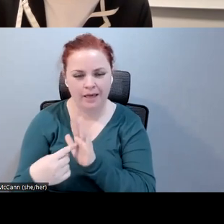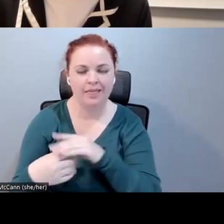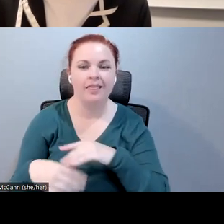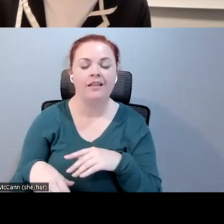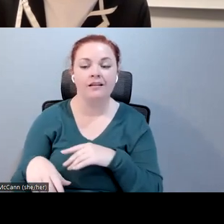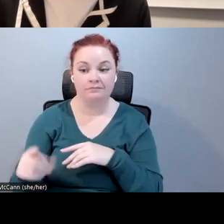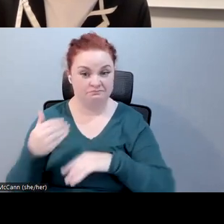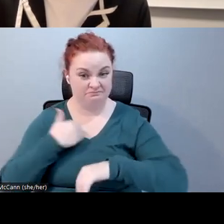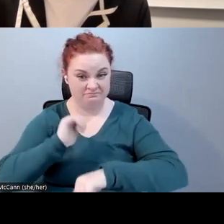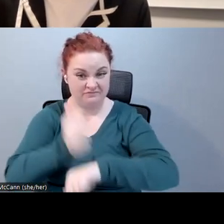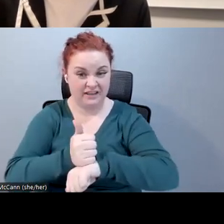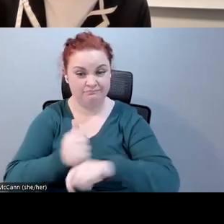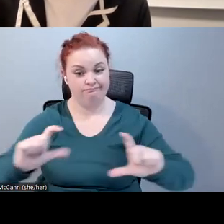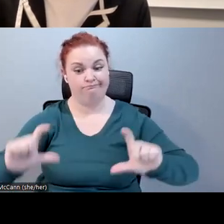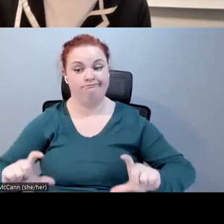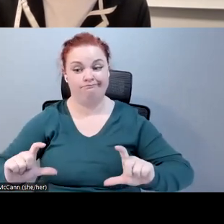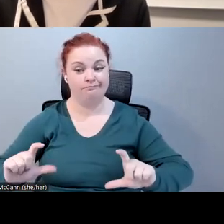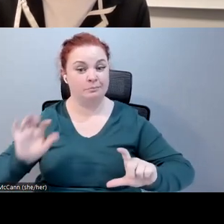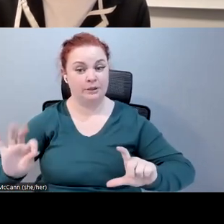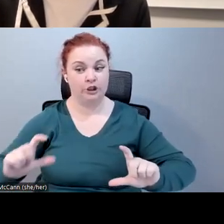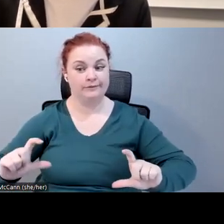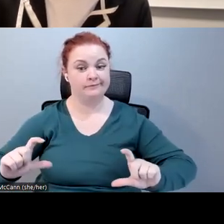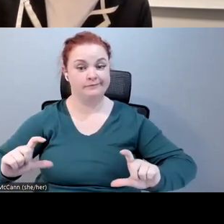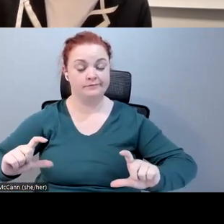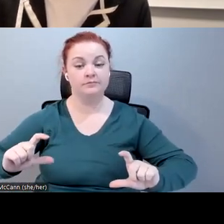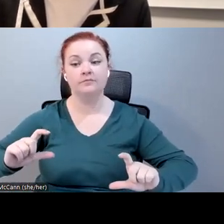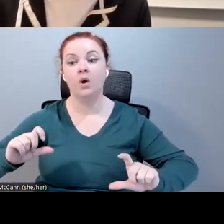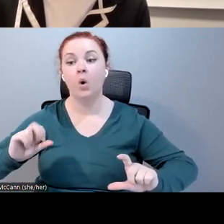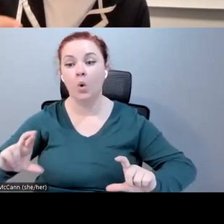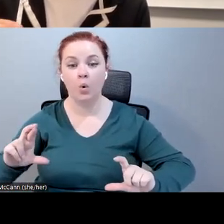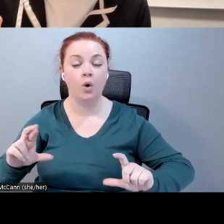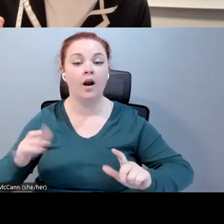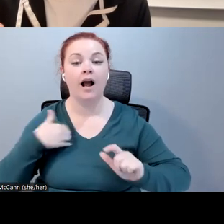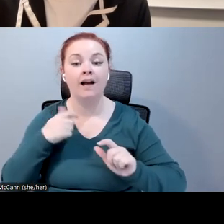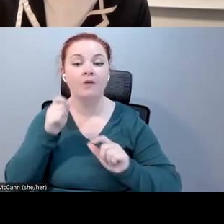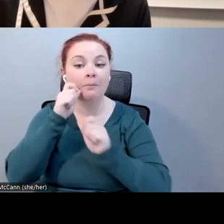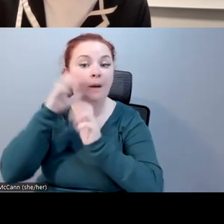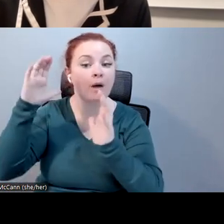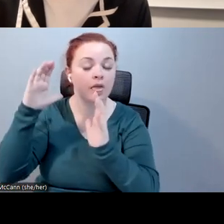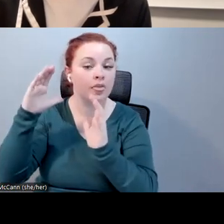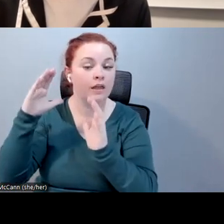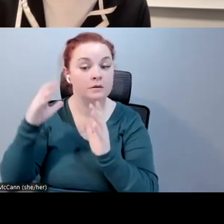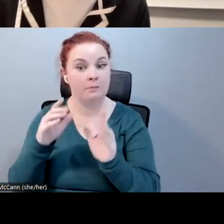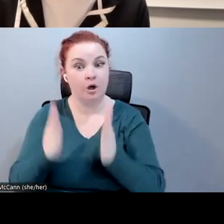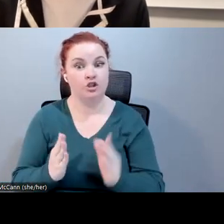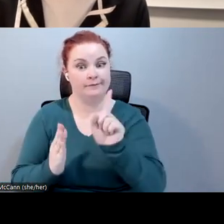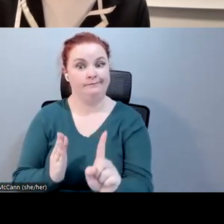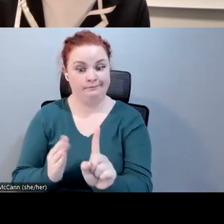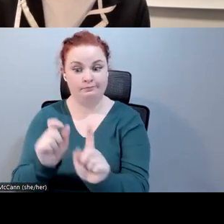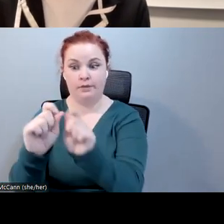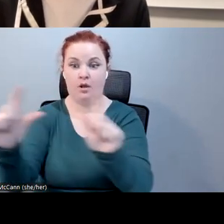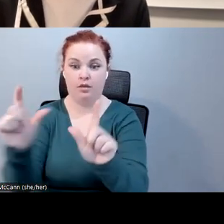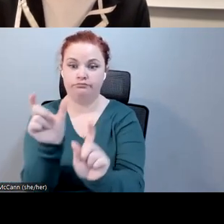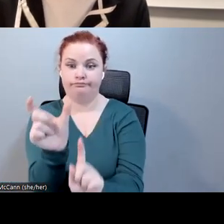position versus caption bubbles attached to people in VR? And